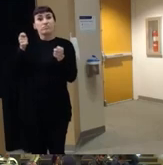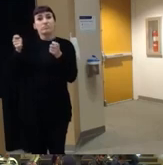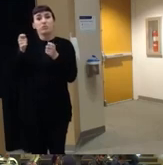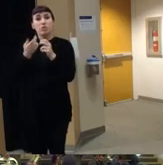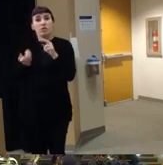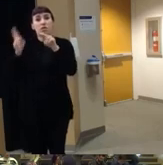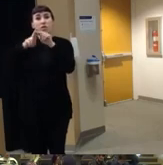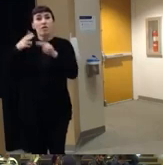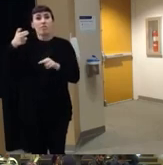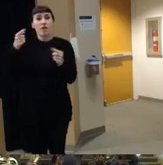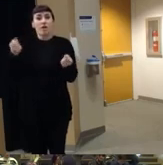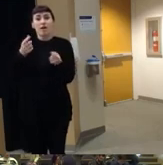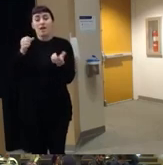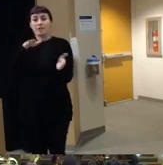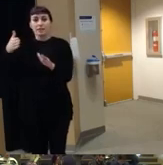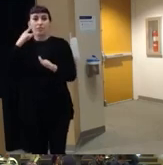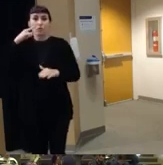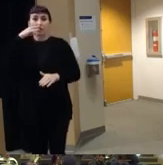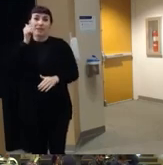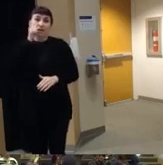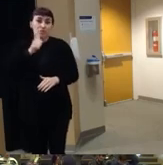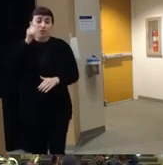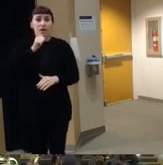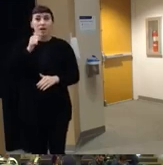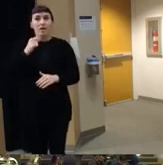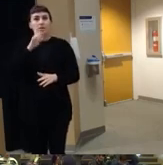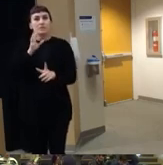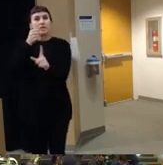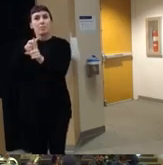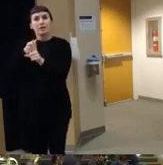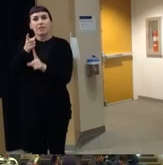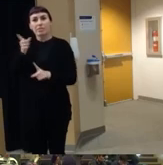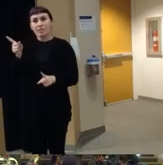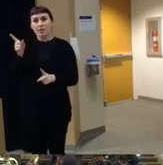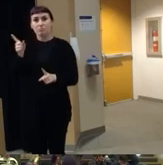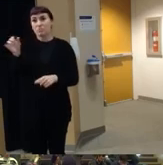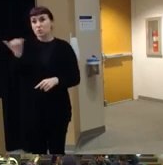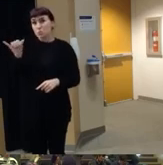firearm injuries and deaths among kids every day right and it's impacting them as well in ways that